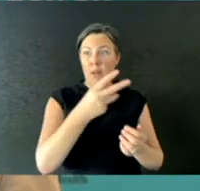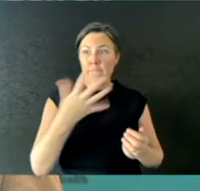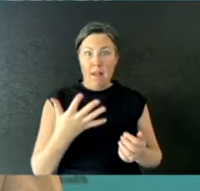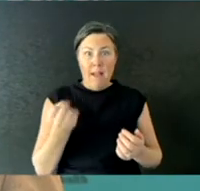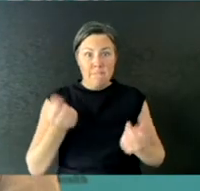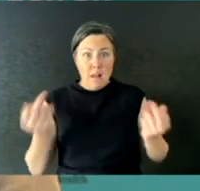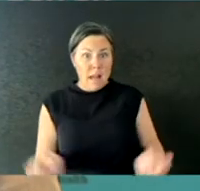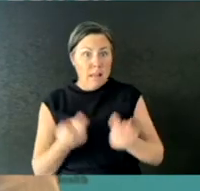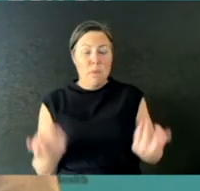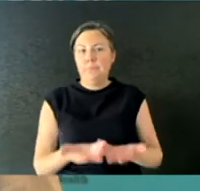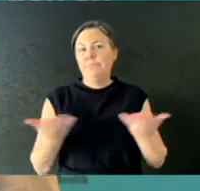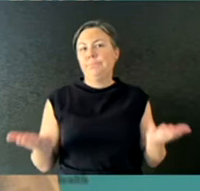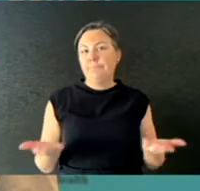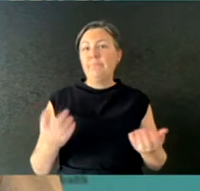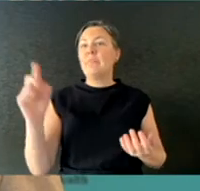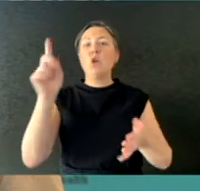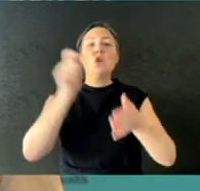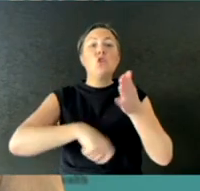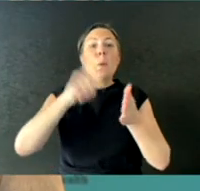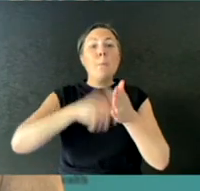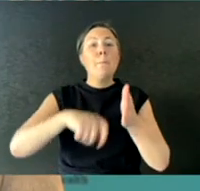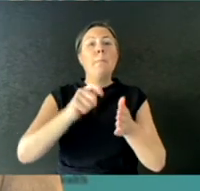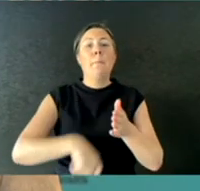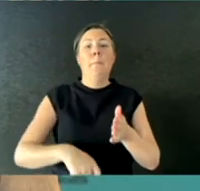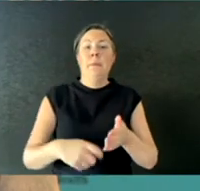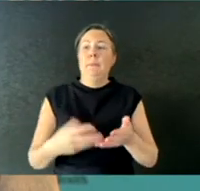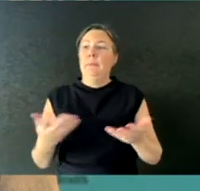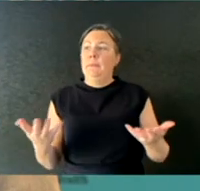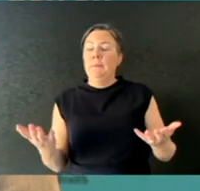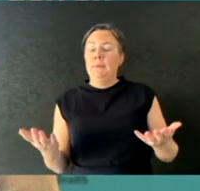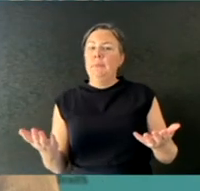The commercial market at the moment is robust for N95 masks.